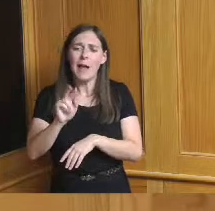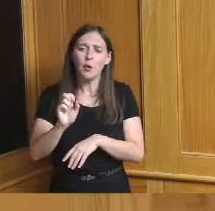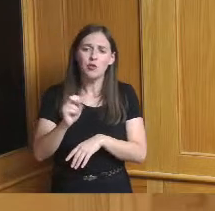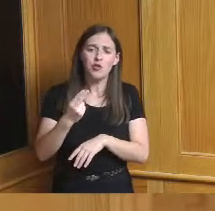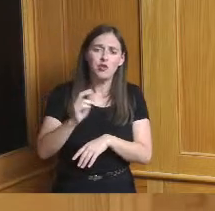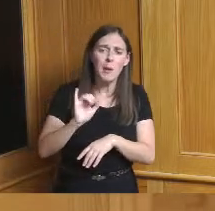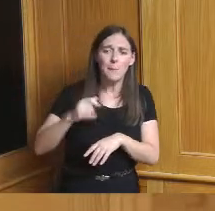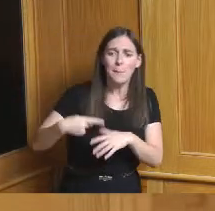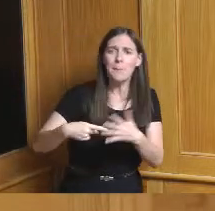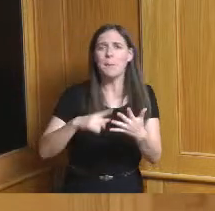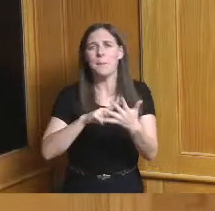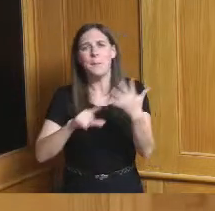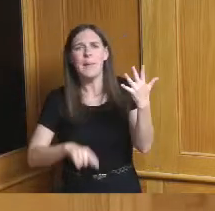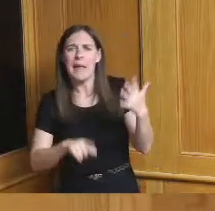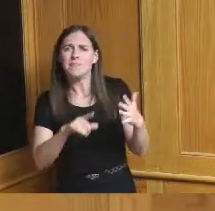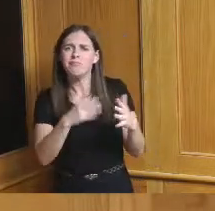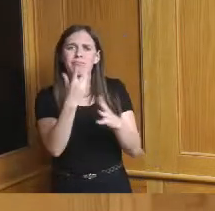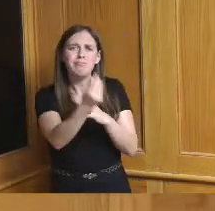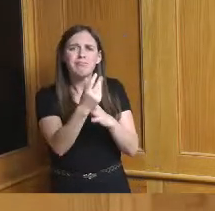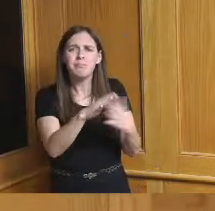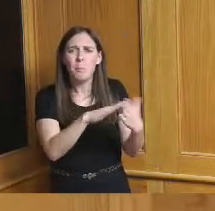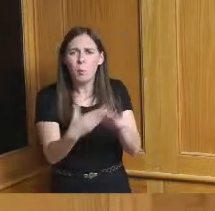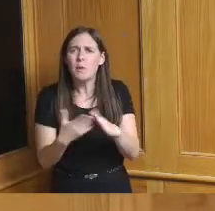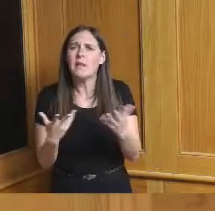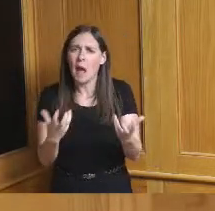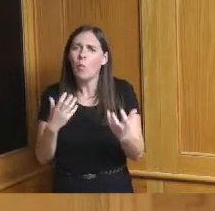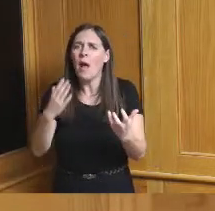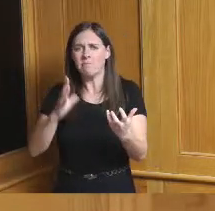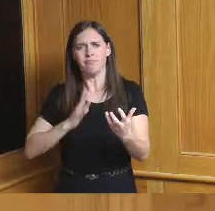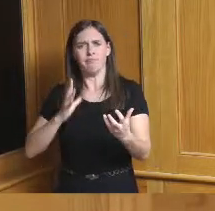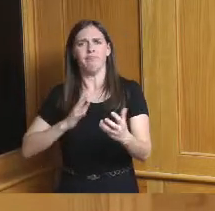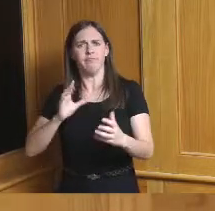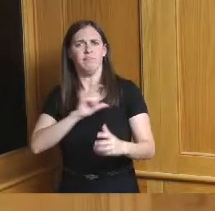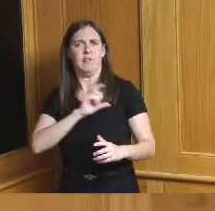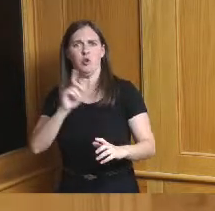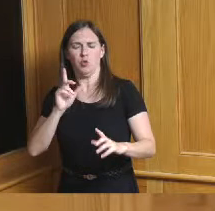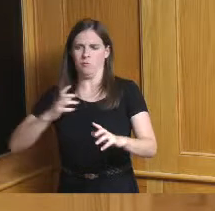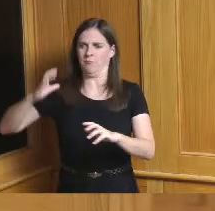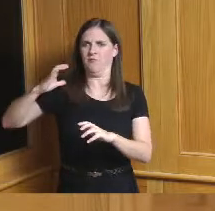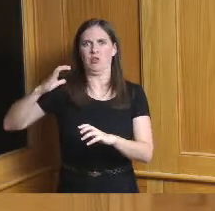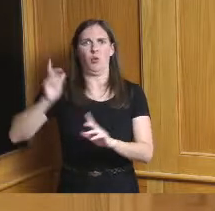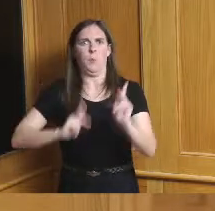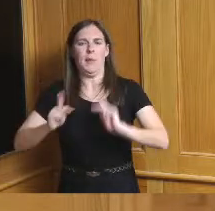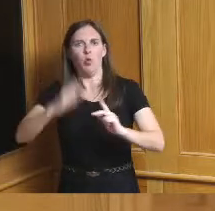in the suburbs but I want the people living there to know that we're doing these things if you're